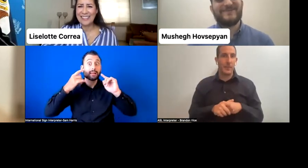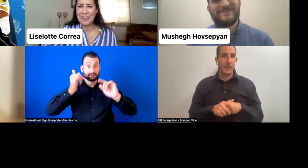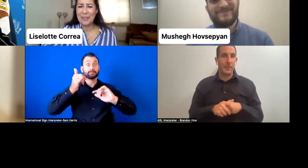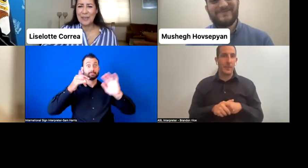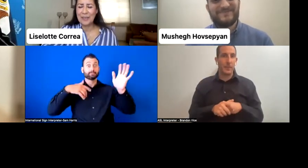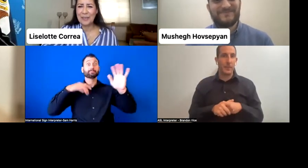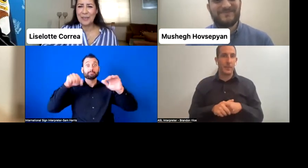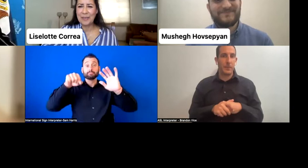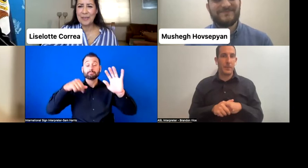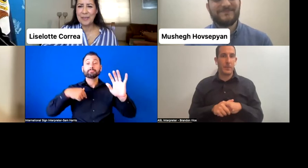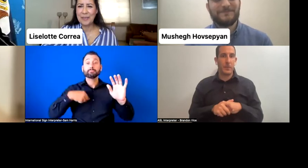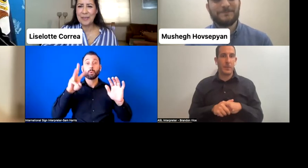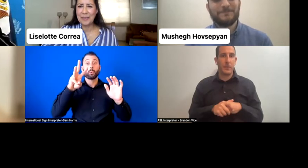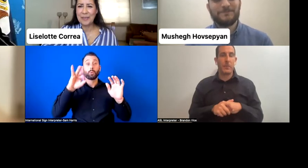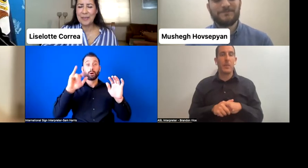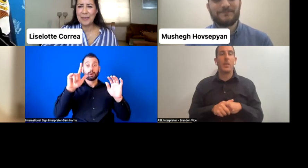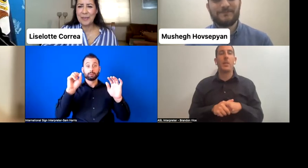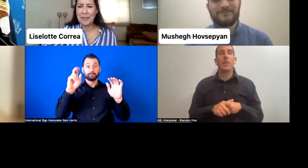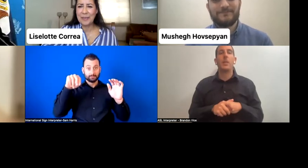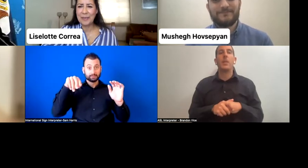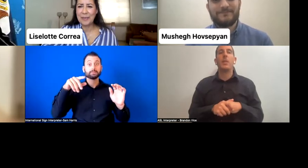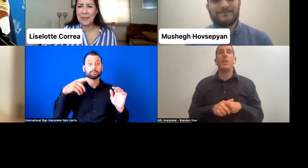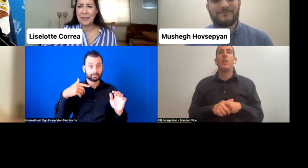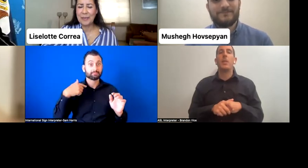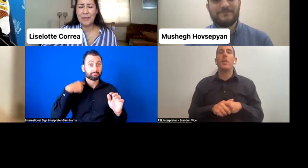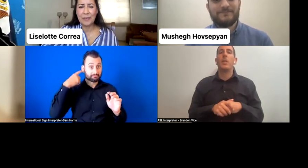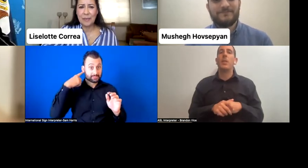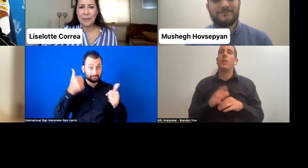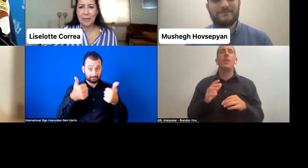So somebody mentioned education.